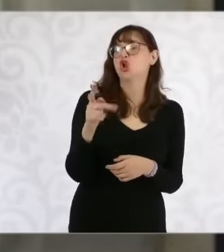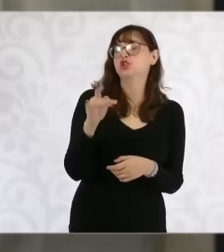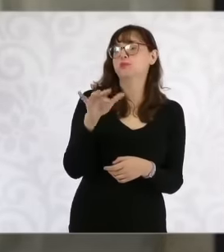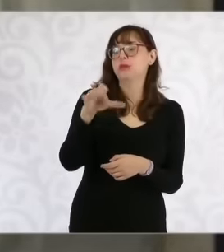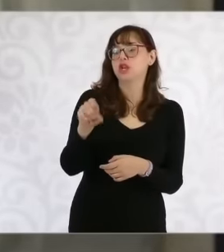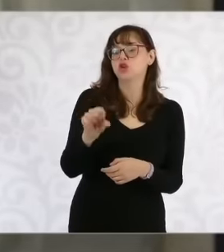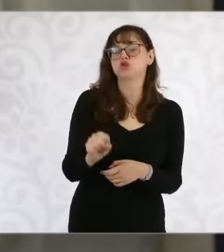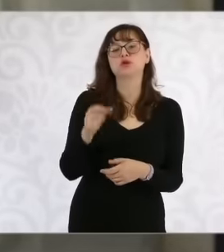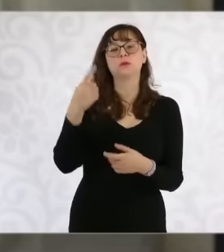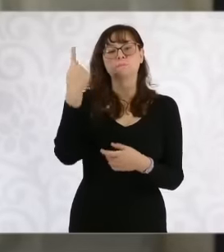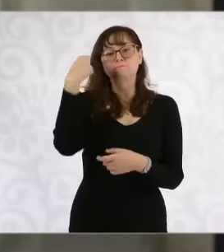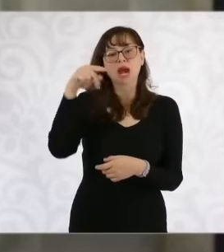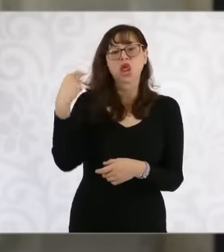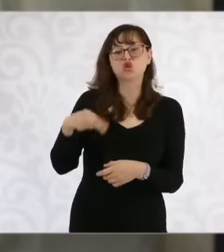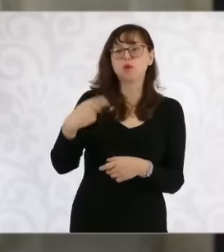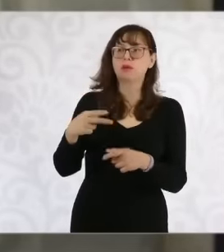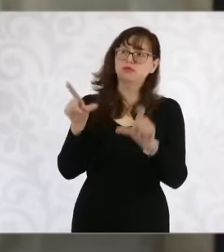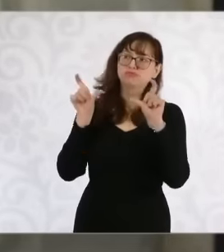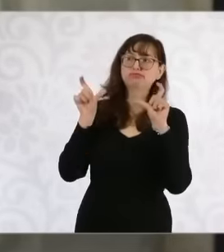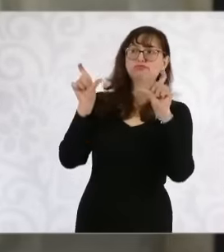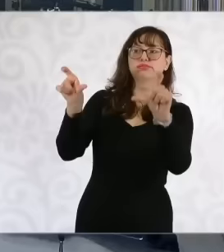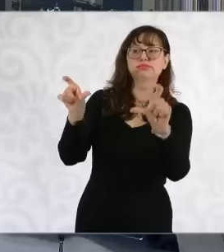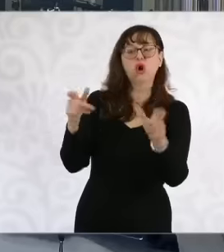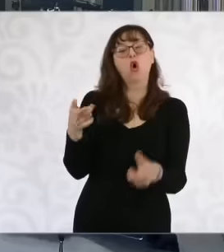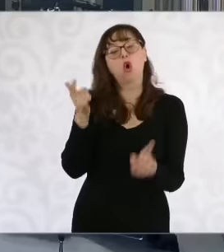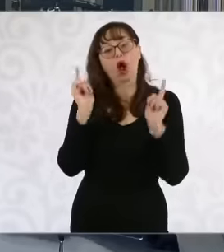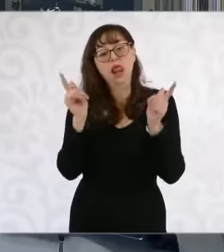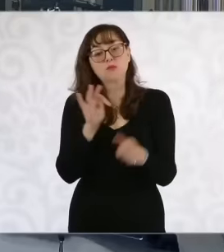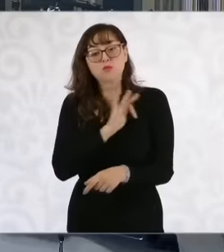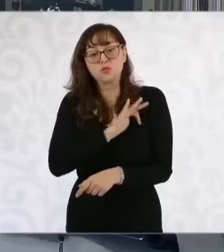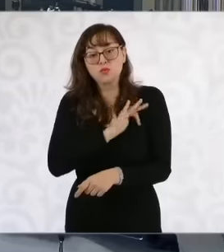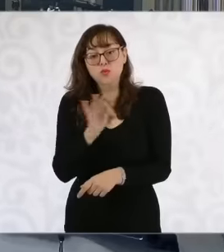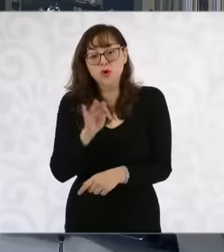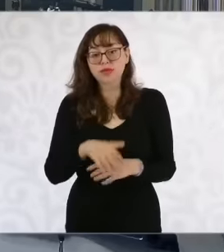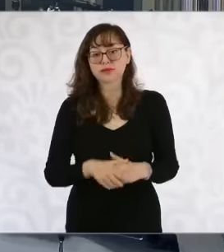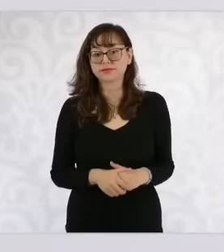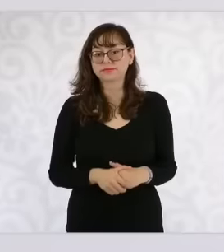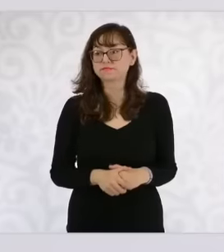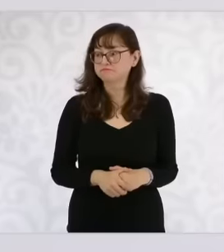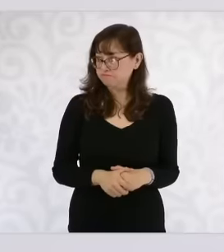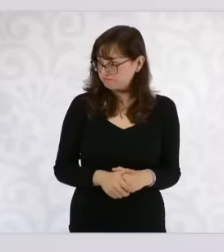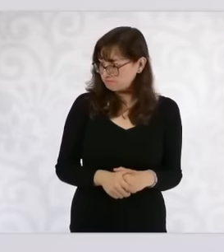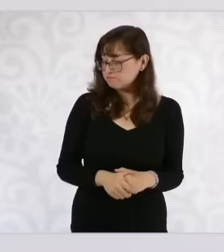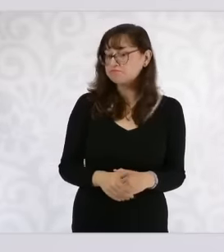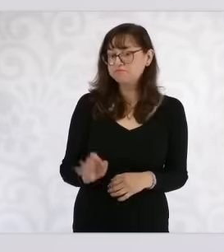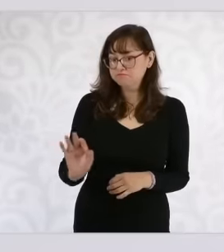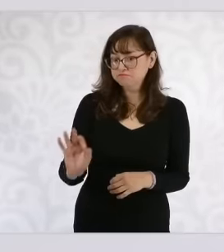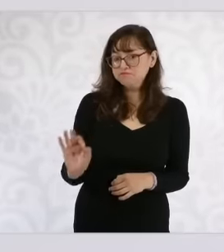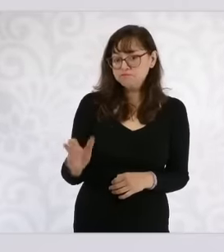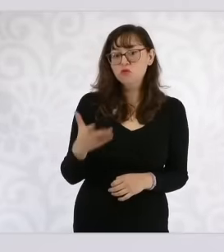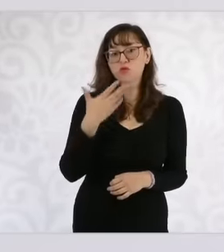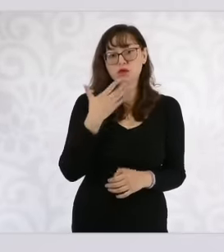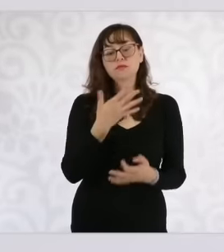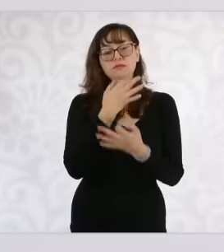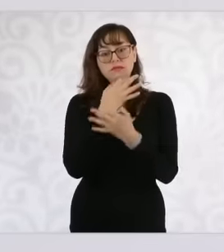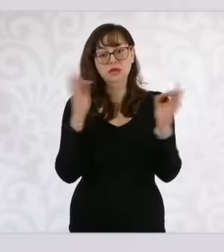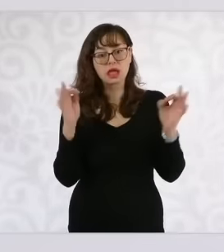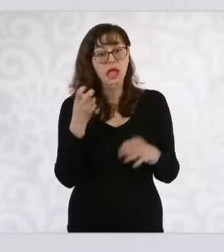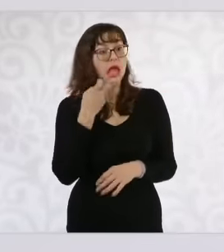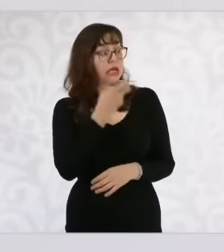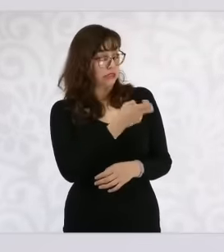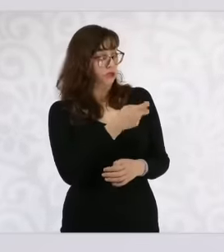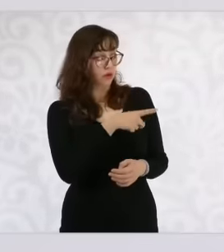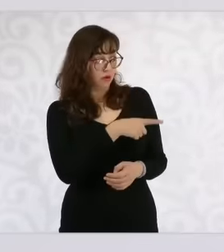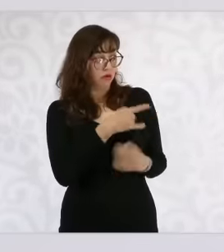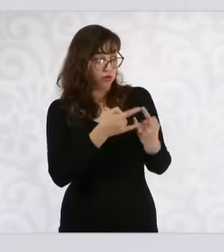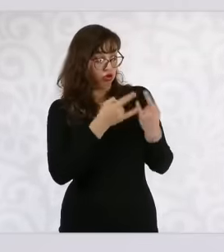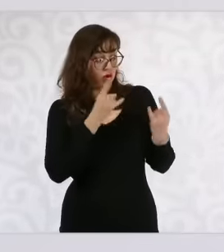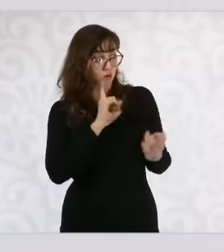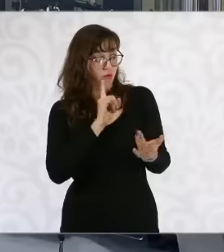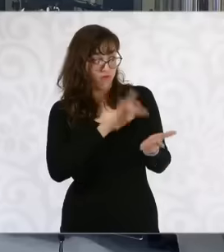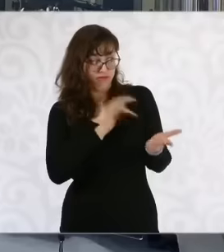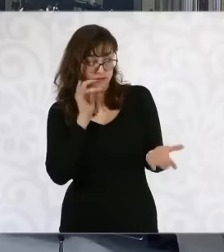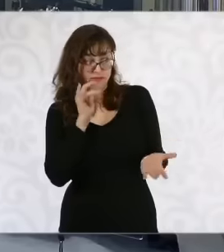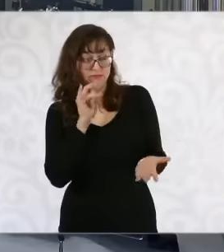is the comment, thank you, yes, it's good that you do the announcing and we get Neli Camp